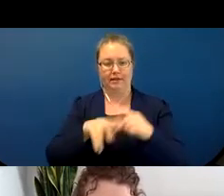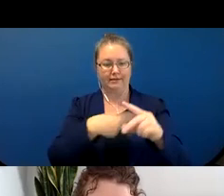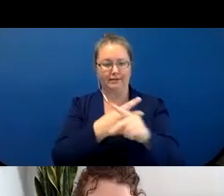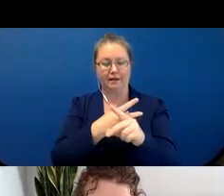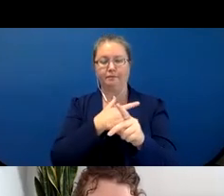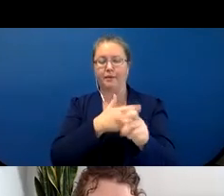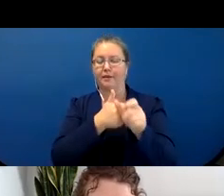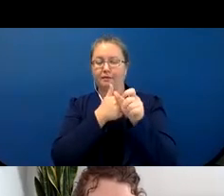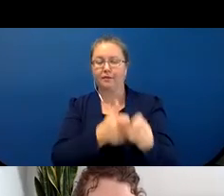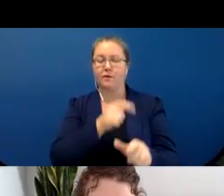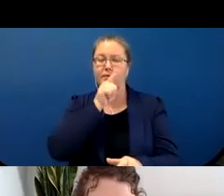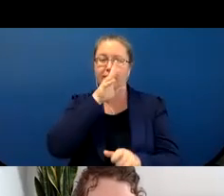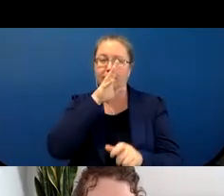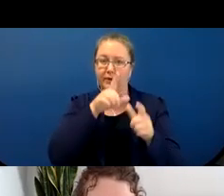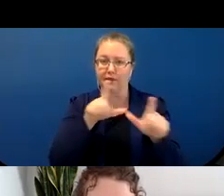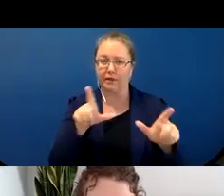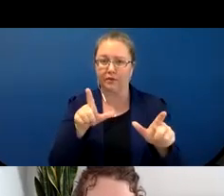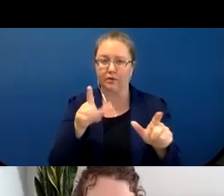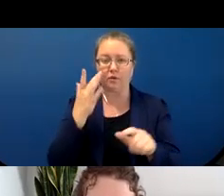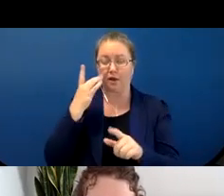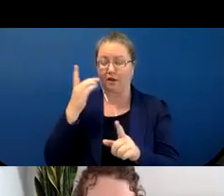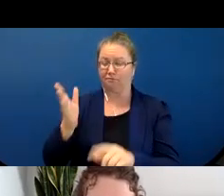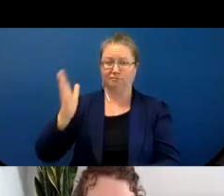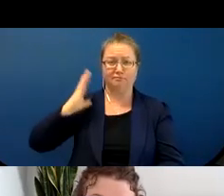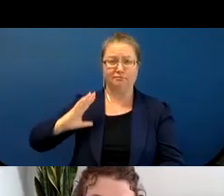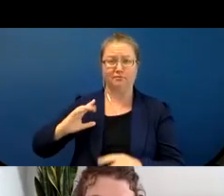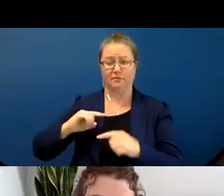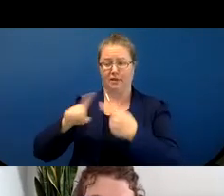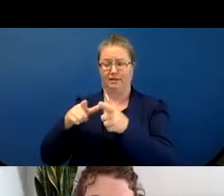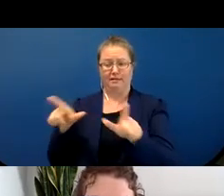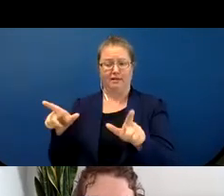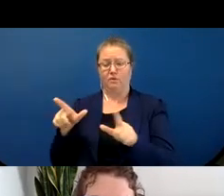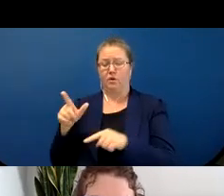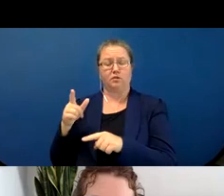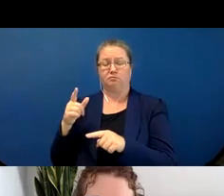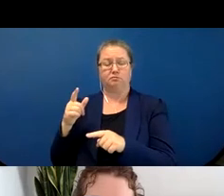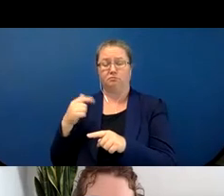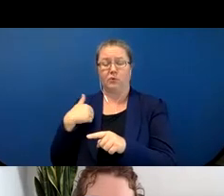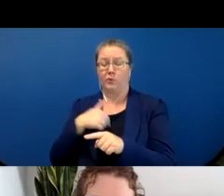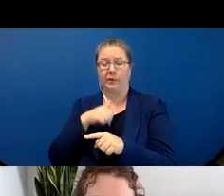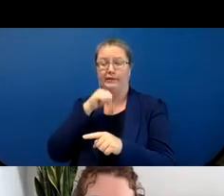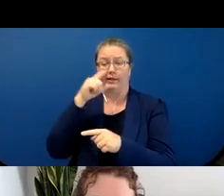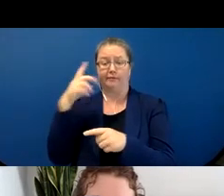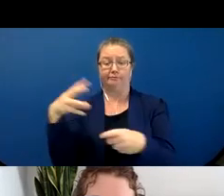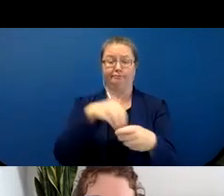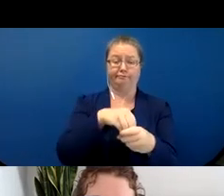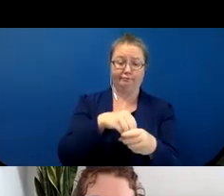right, because sign languages weren't really being considered at the time and the research